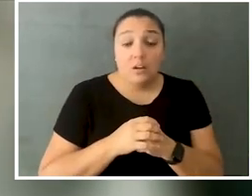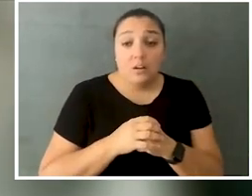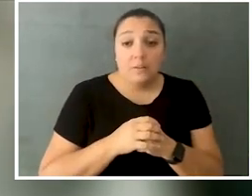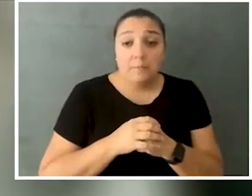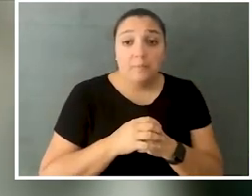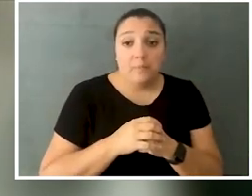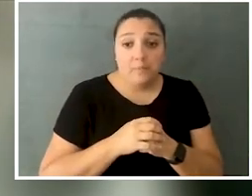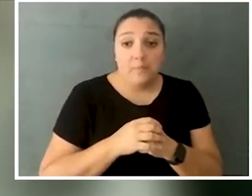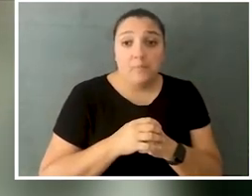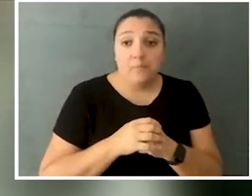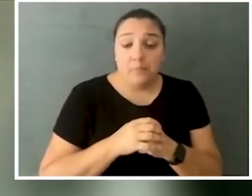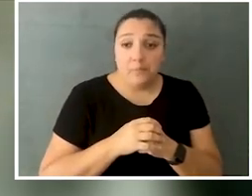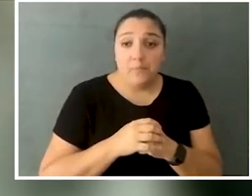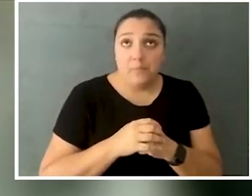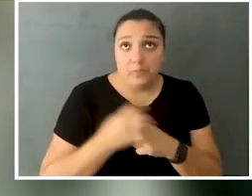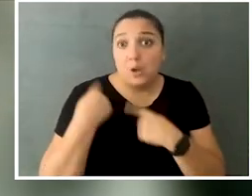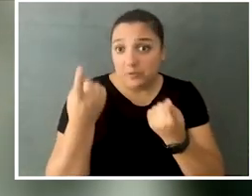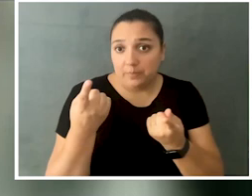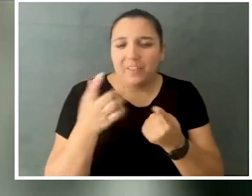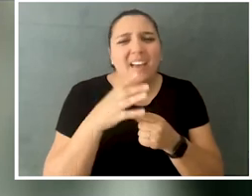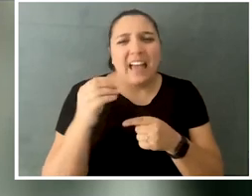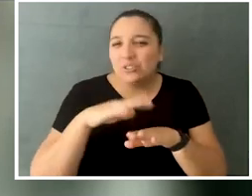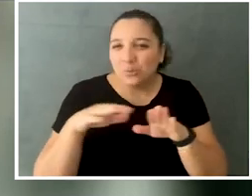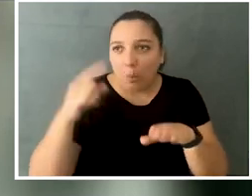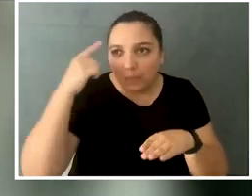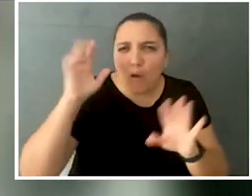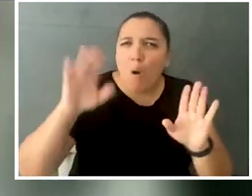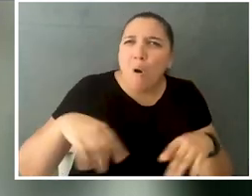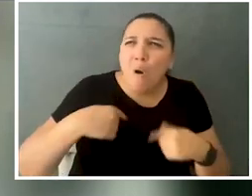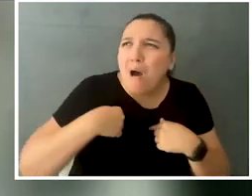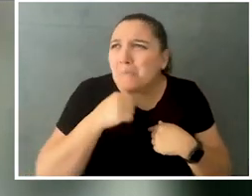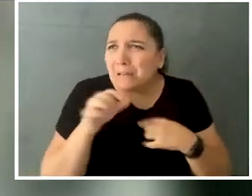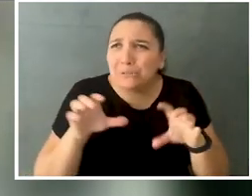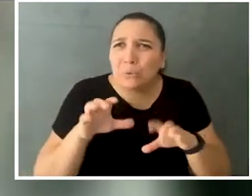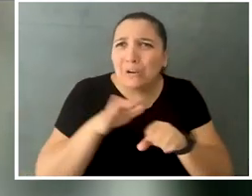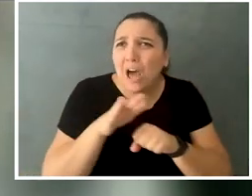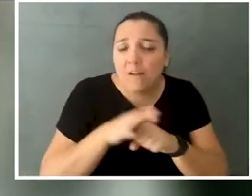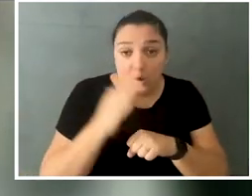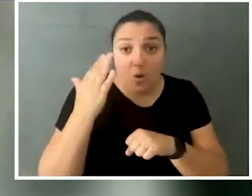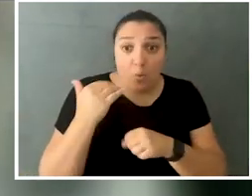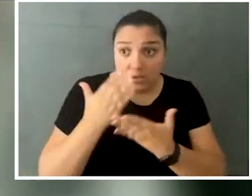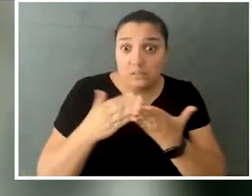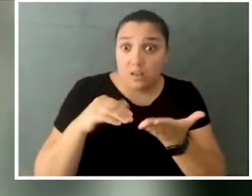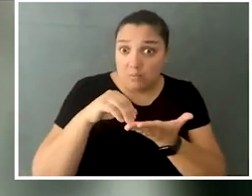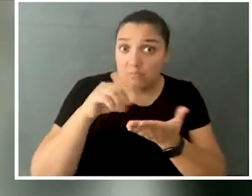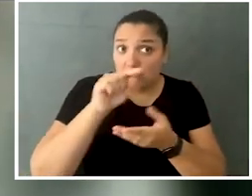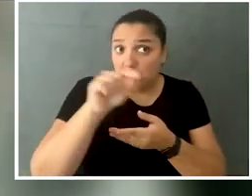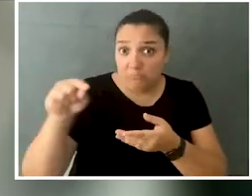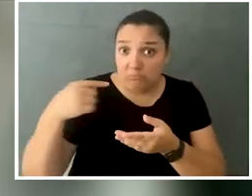what 10 of the winners have done to that point, and don't ever think that you haven't done enough, because there are a lot of people who I've talked to,